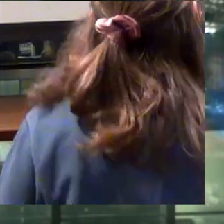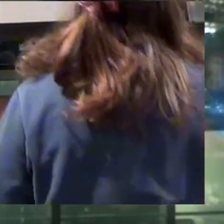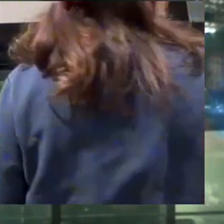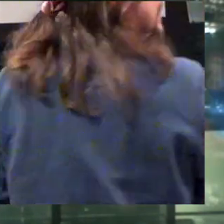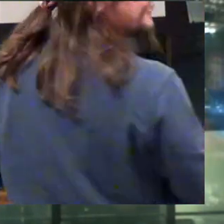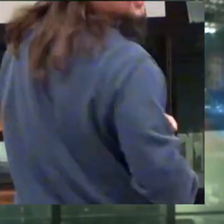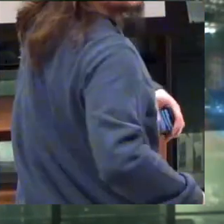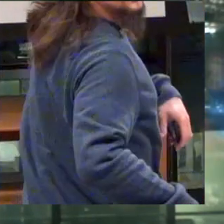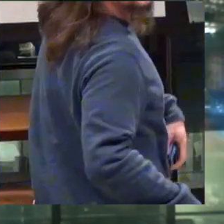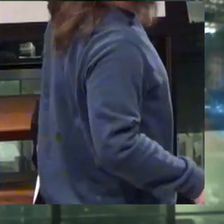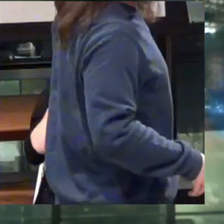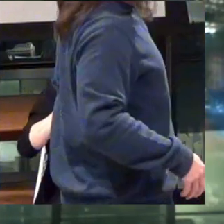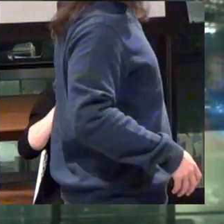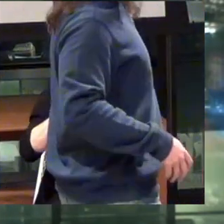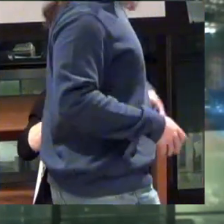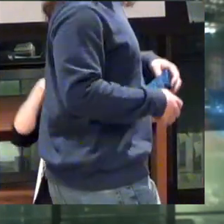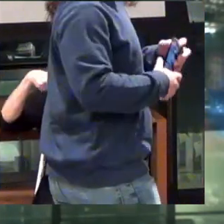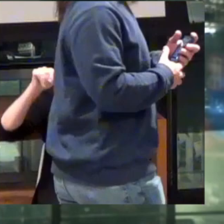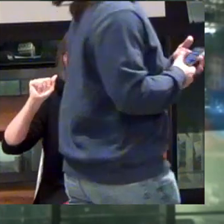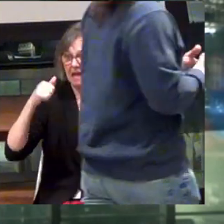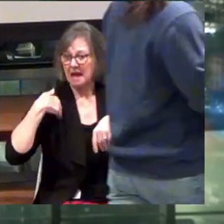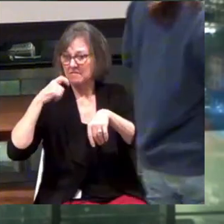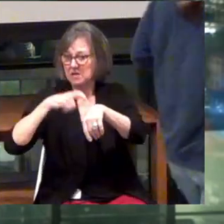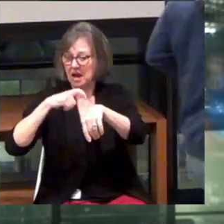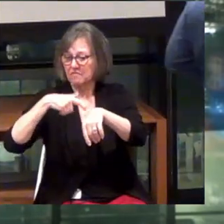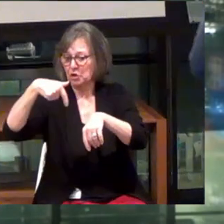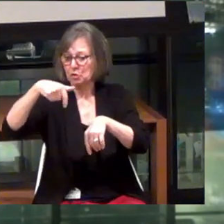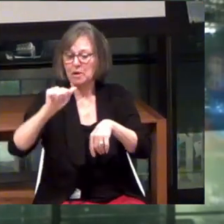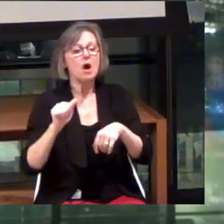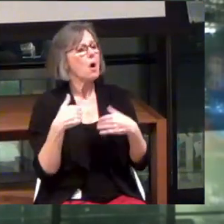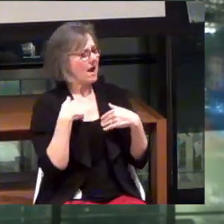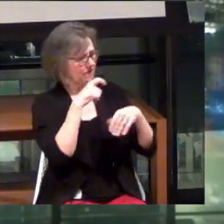Great. We're gonna get a closeout here. Here we go.